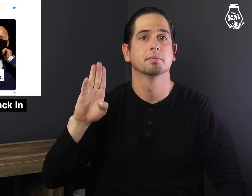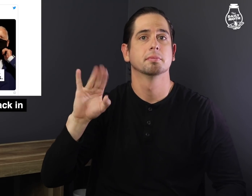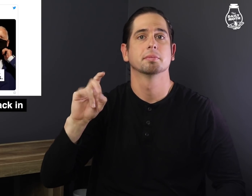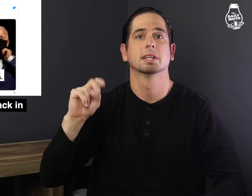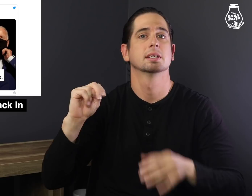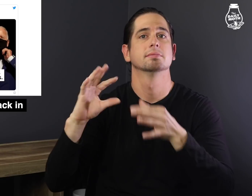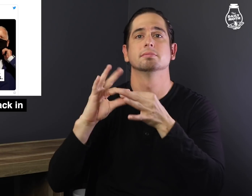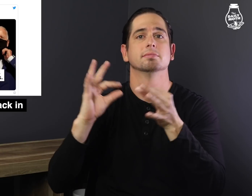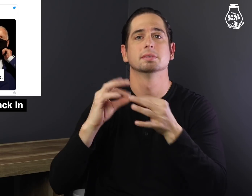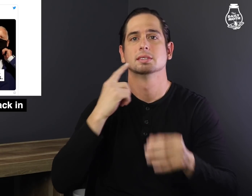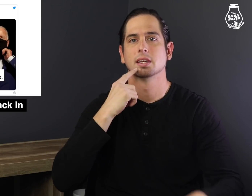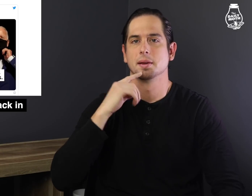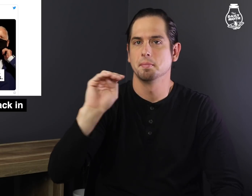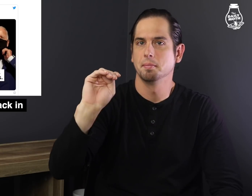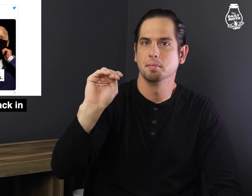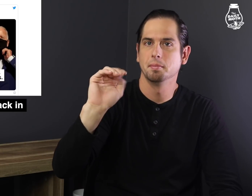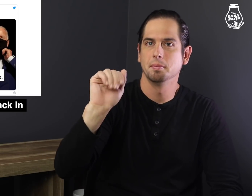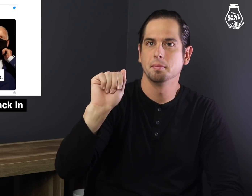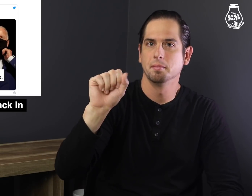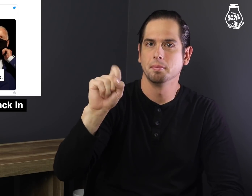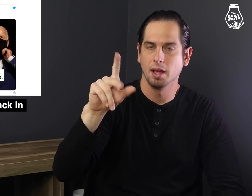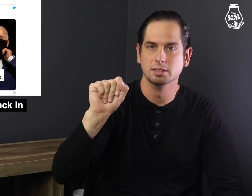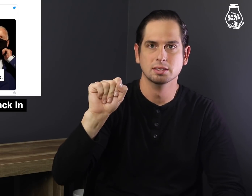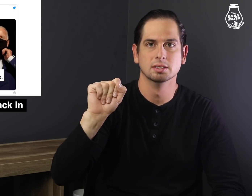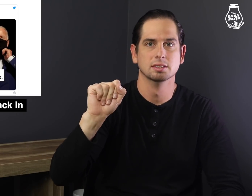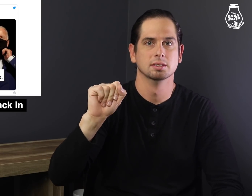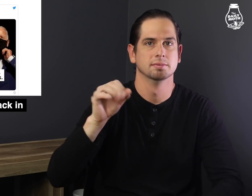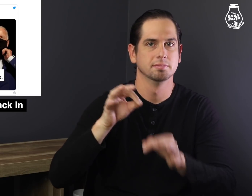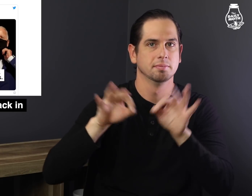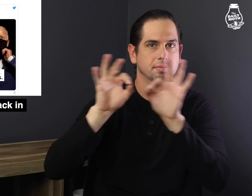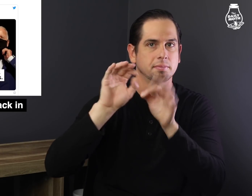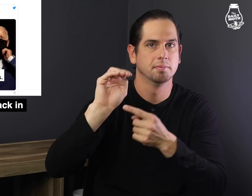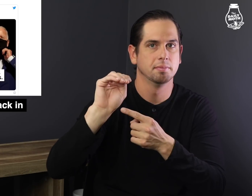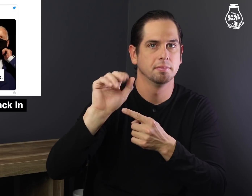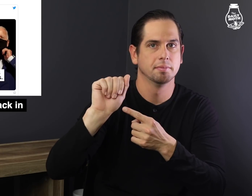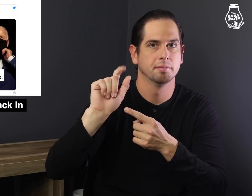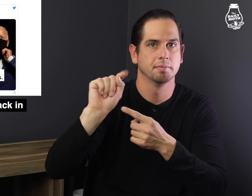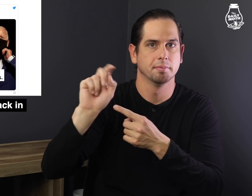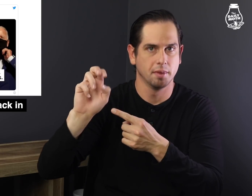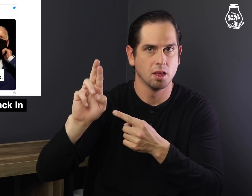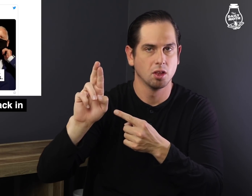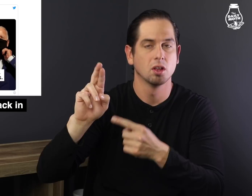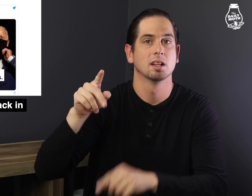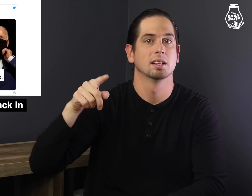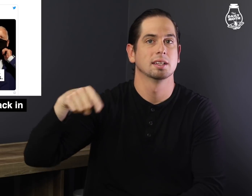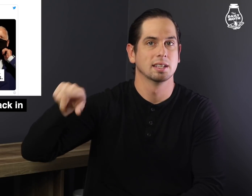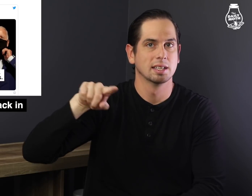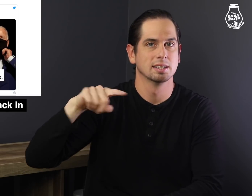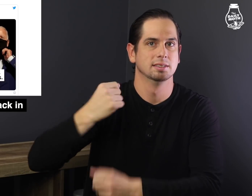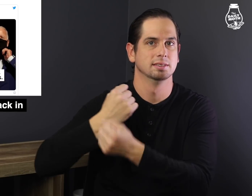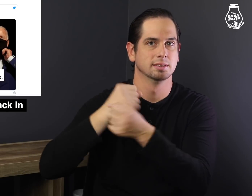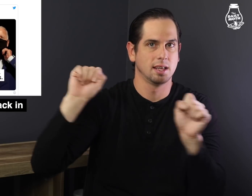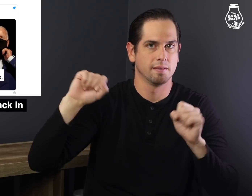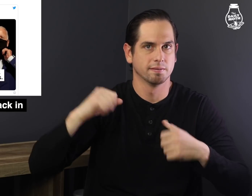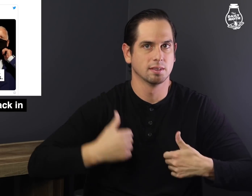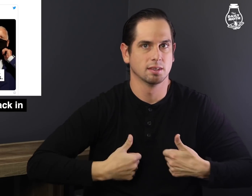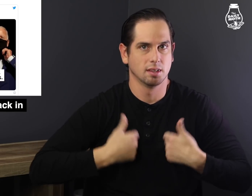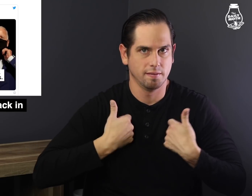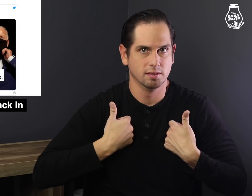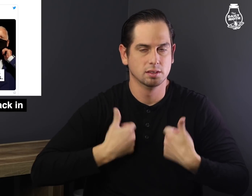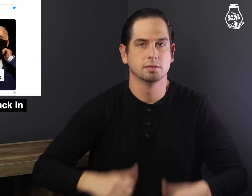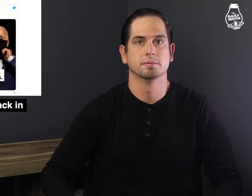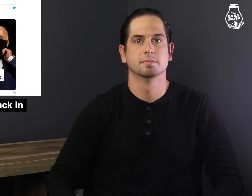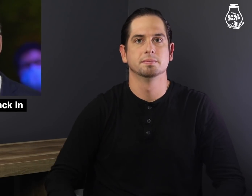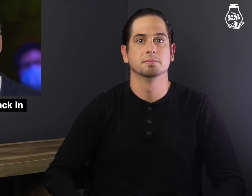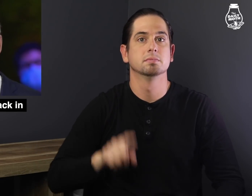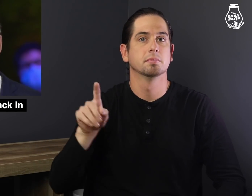The message was, "Masks matter. They save lives."